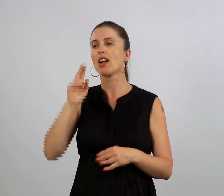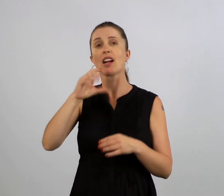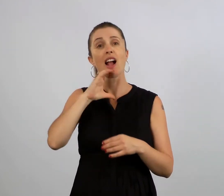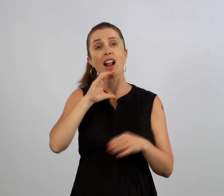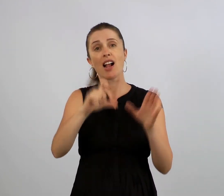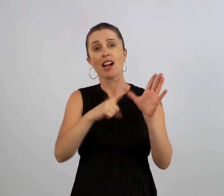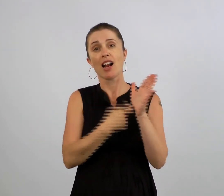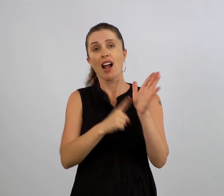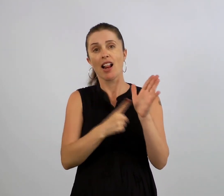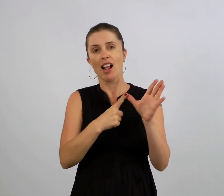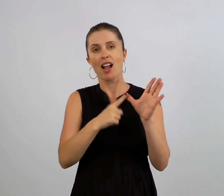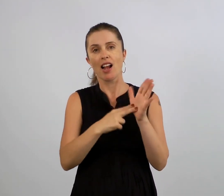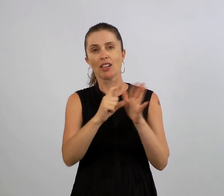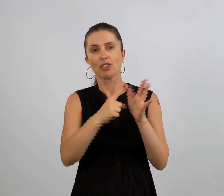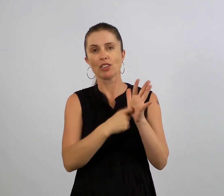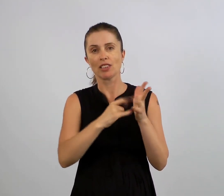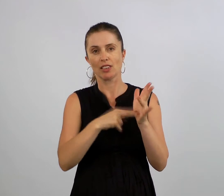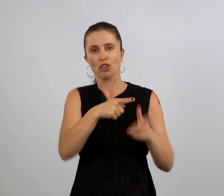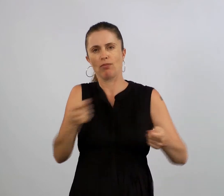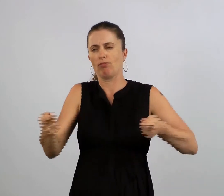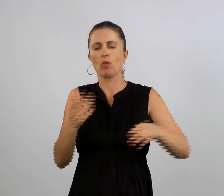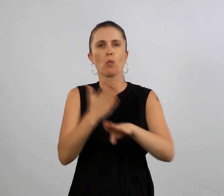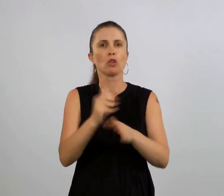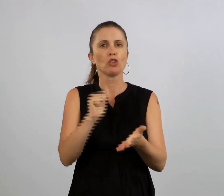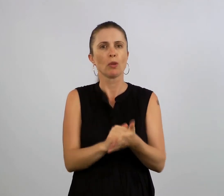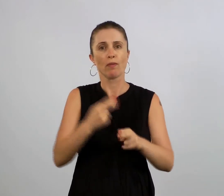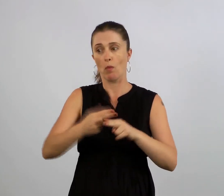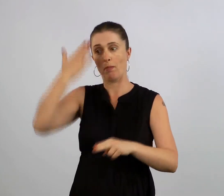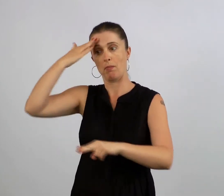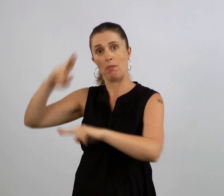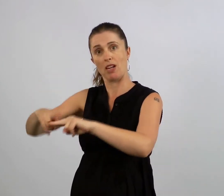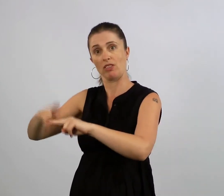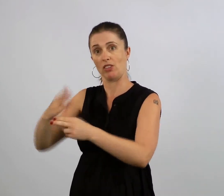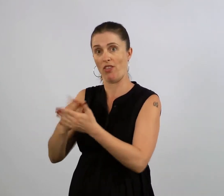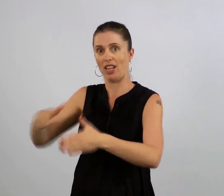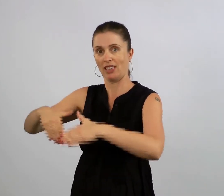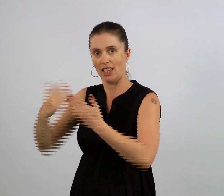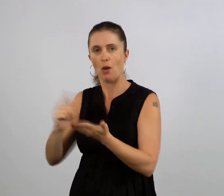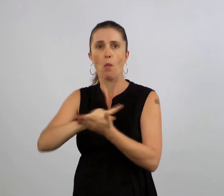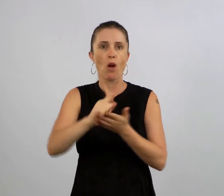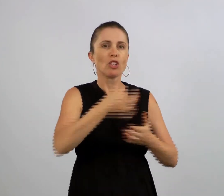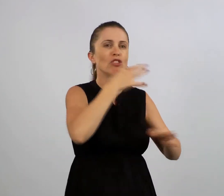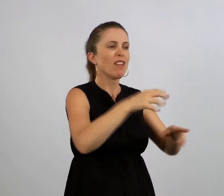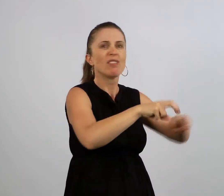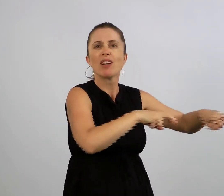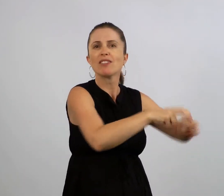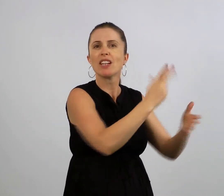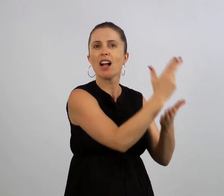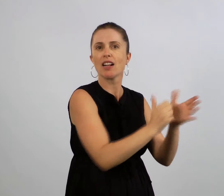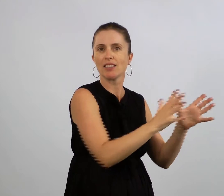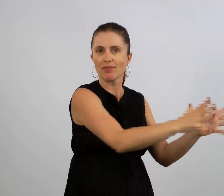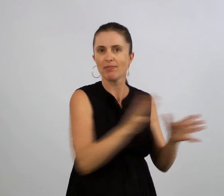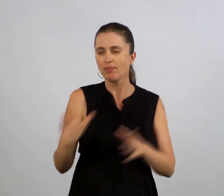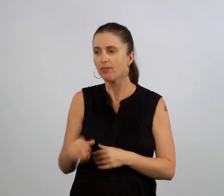Carla Anderson facilitated the workshop for parents while the children participated in art activities.